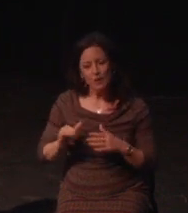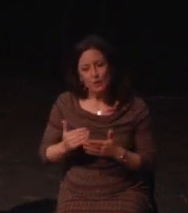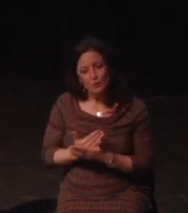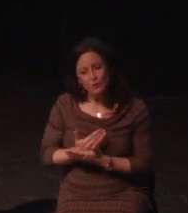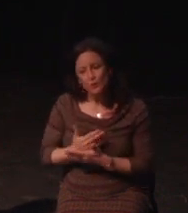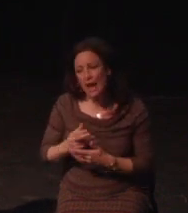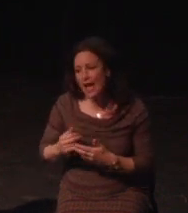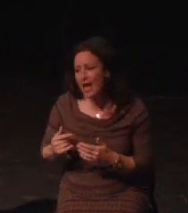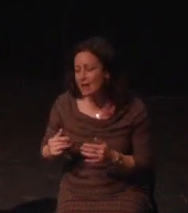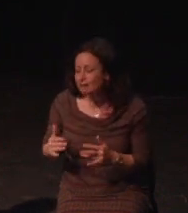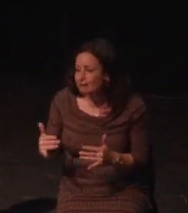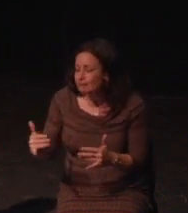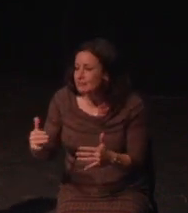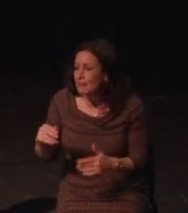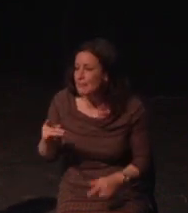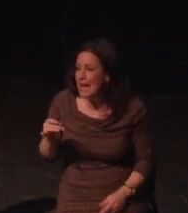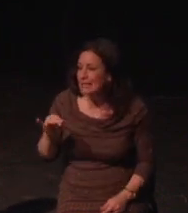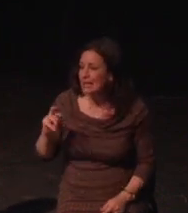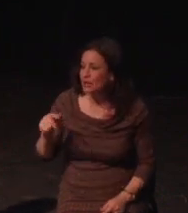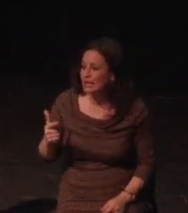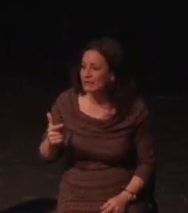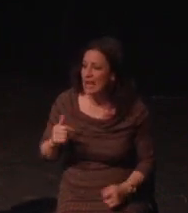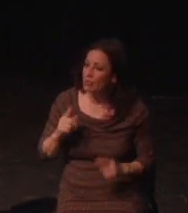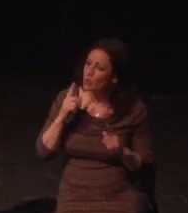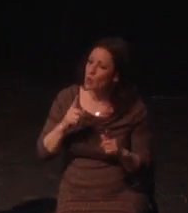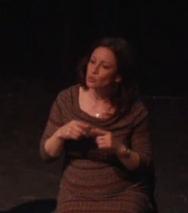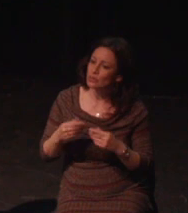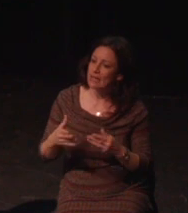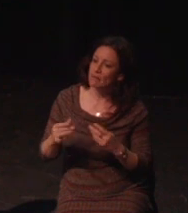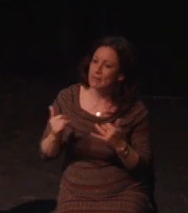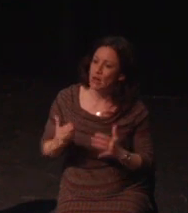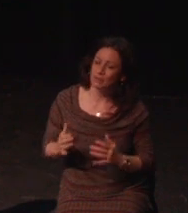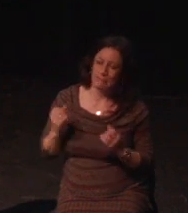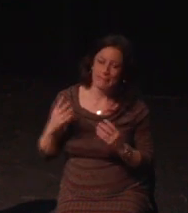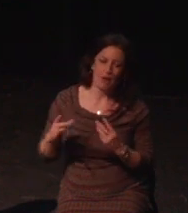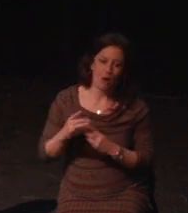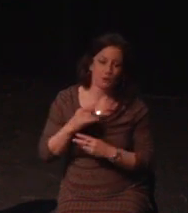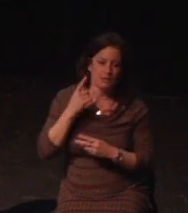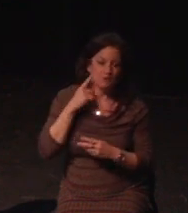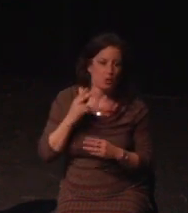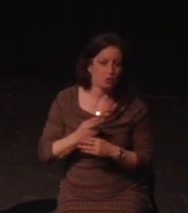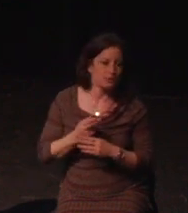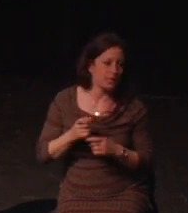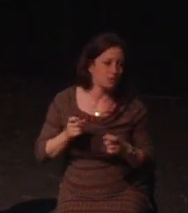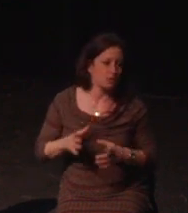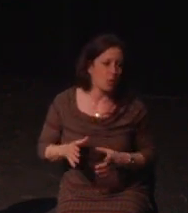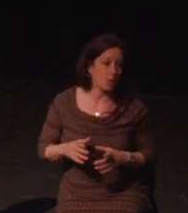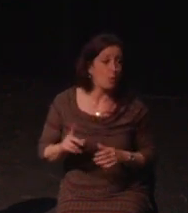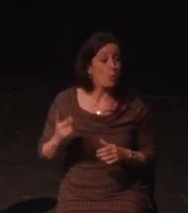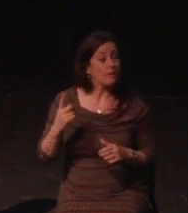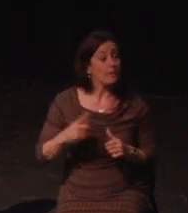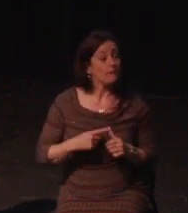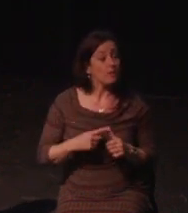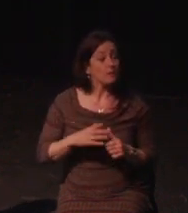Origins, or Hellblade: Senua's Sacrifice, Just three games from last year that have robust and fairly accessible photo modes. All three of those games also made me cry.